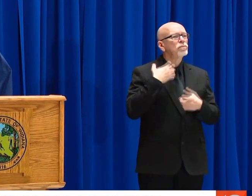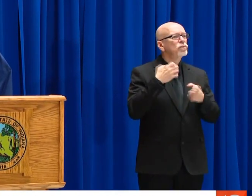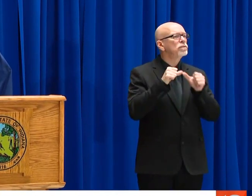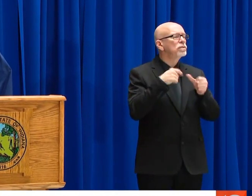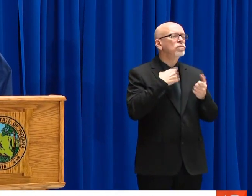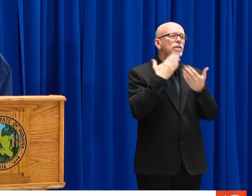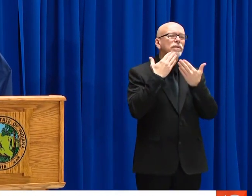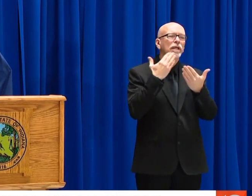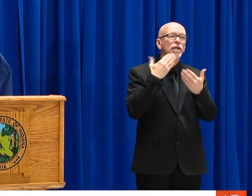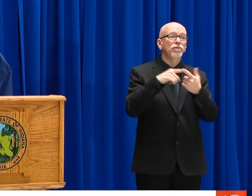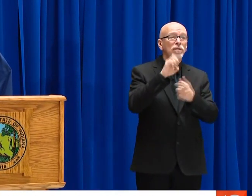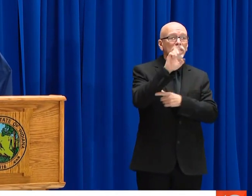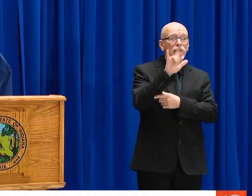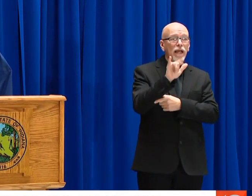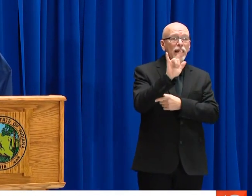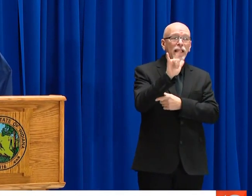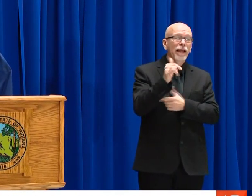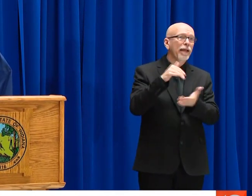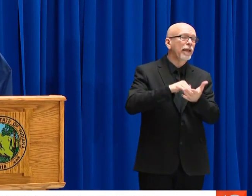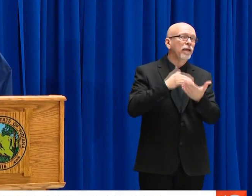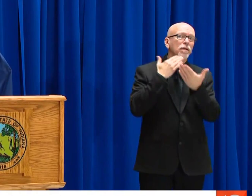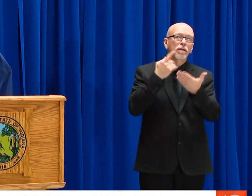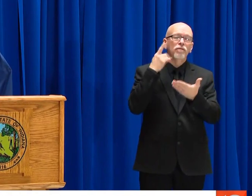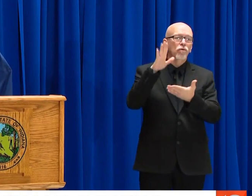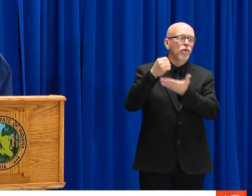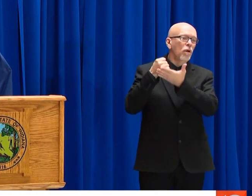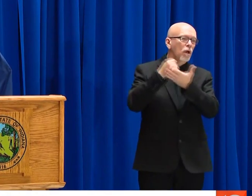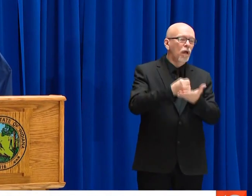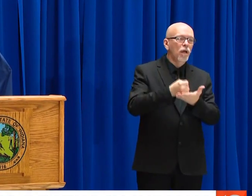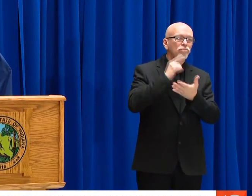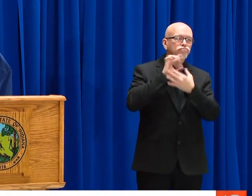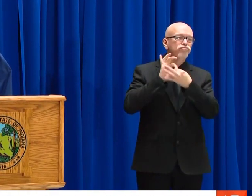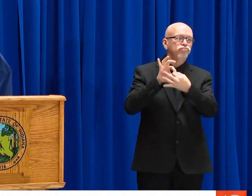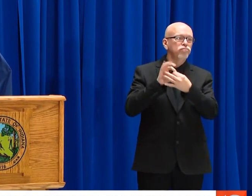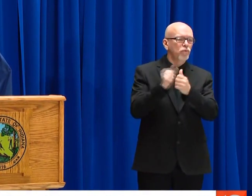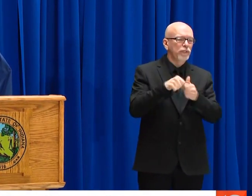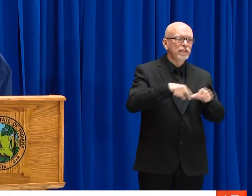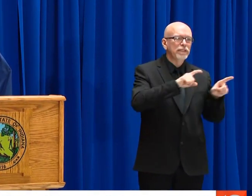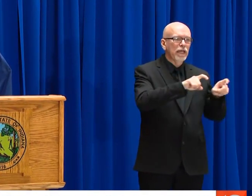TO DATE NEARLY 3,000 TESTS HAVE BEEN REPORTED TO THE INDIANA